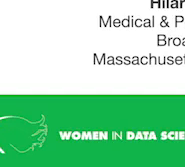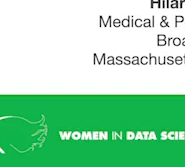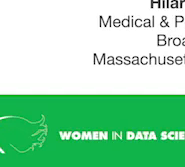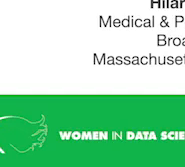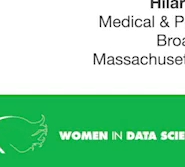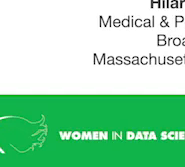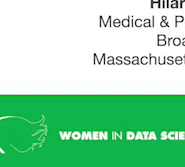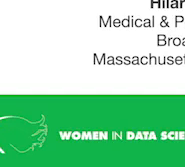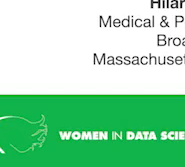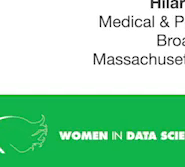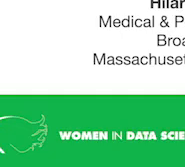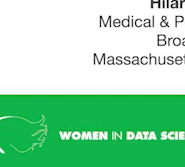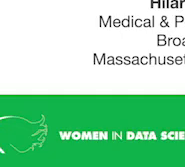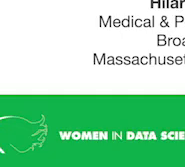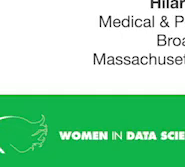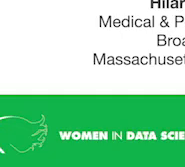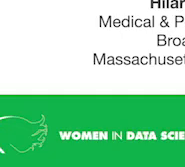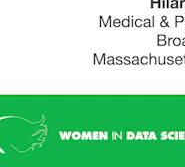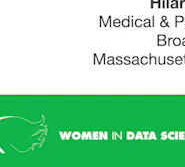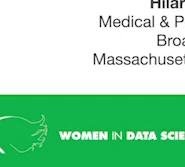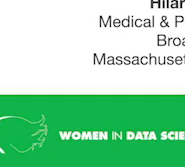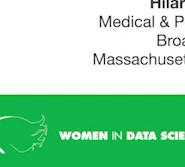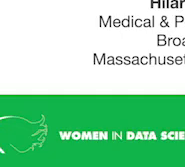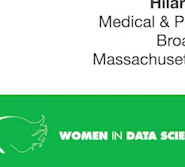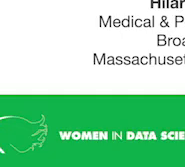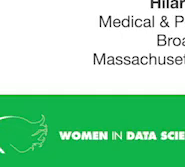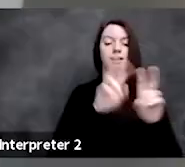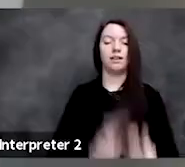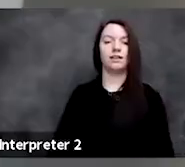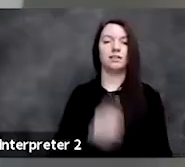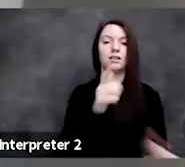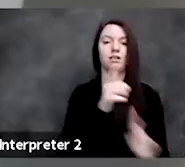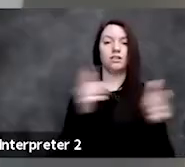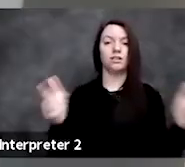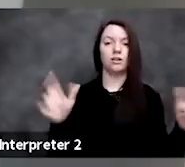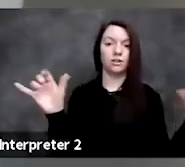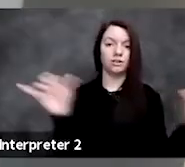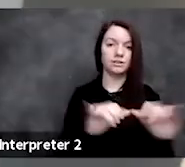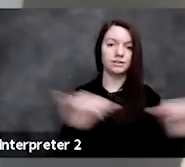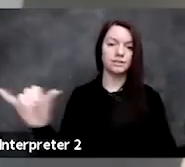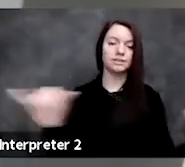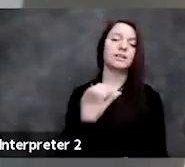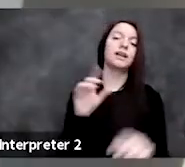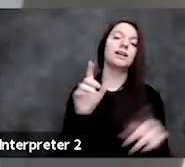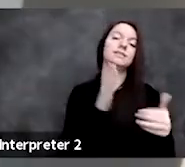to produce and analyze large-scale sequencing data. This work includes leading product